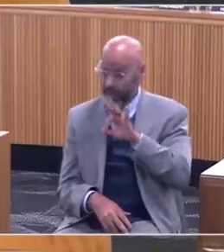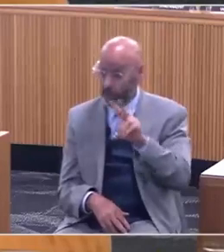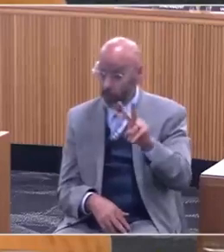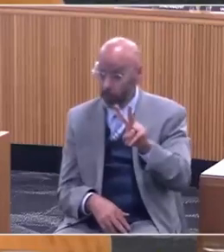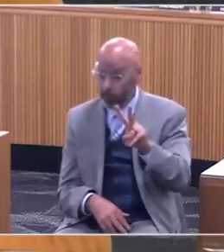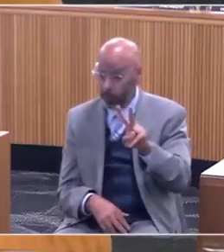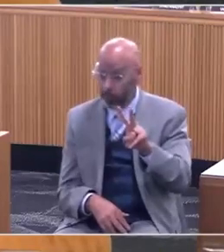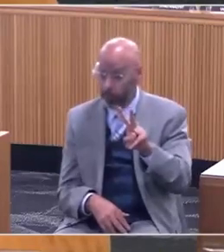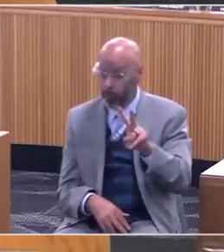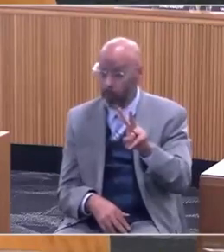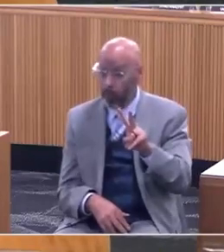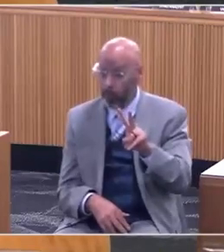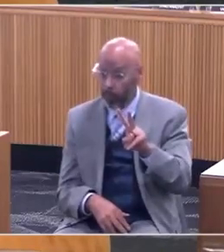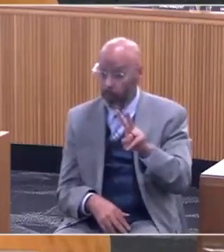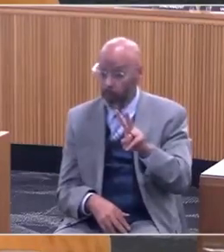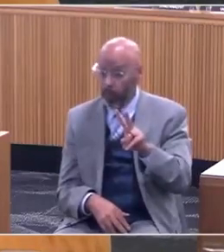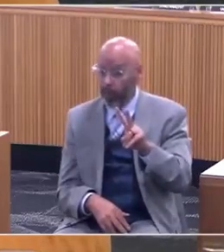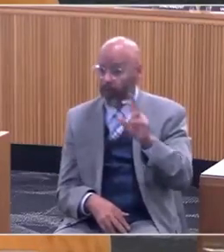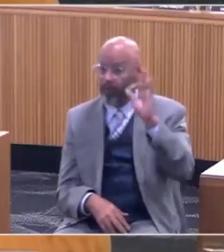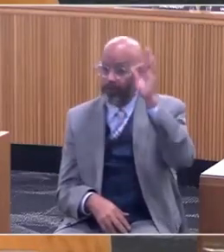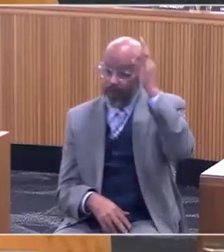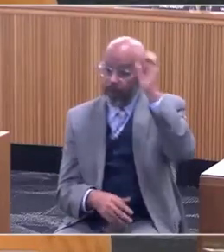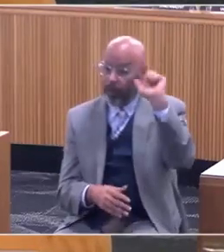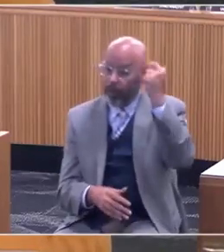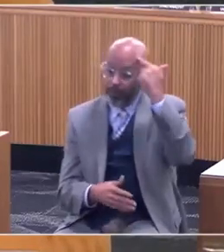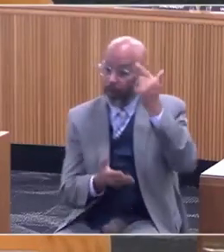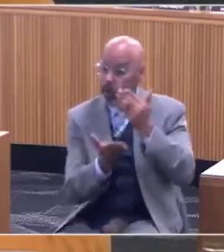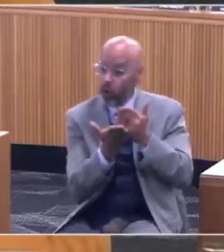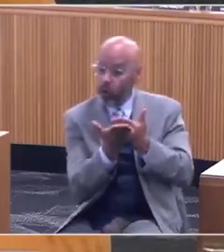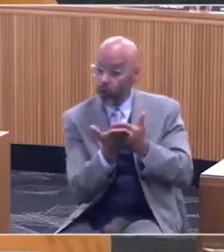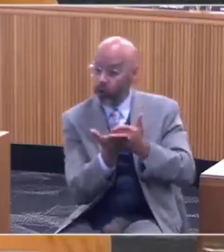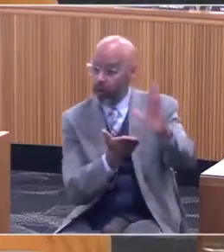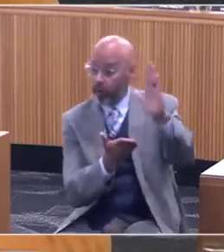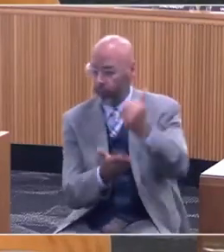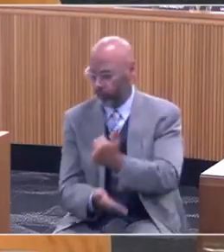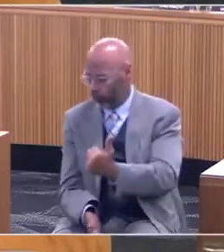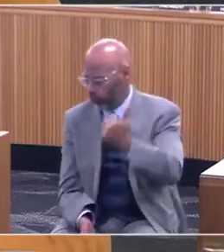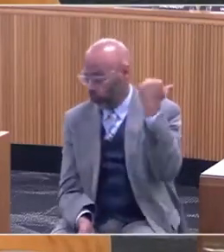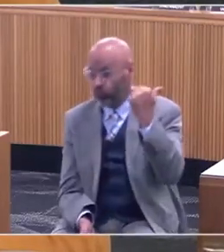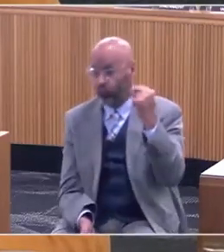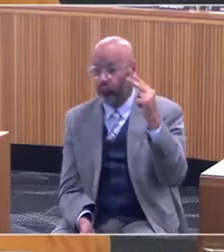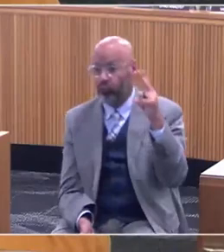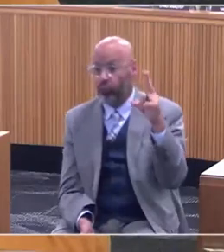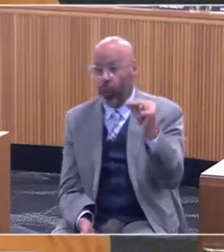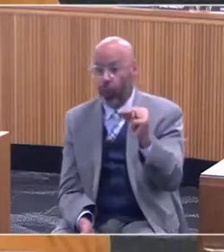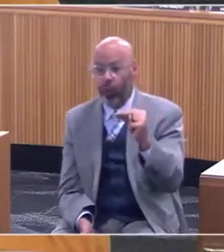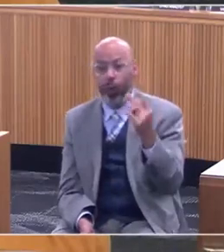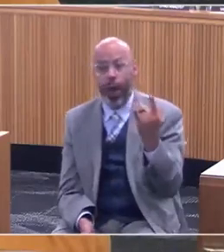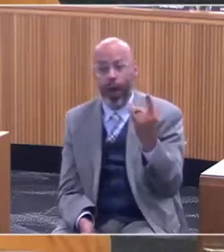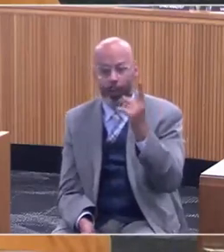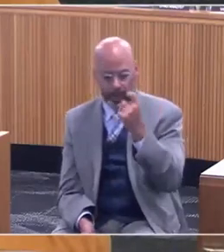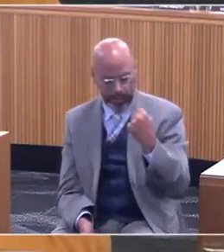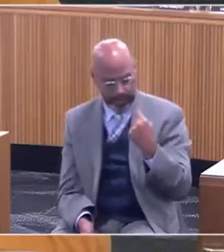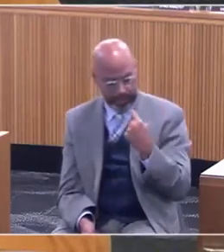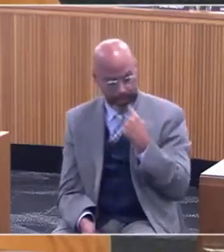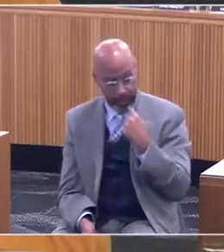we were rejected by the federal government from creating the Oregon Health Plan because we specifically said we would use QALY